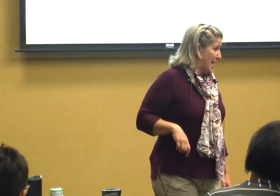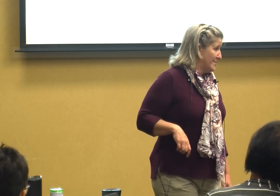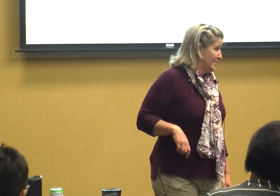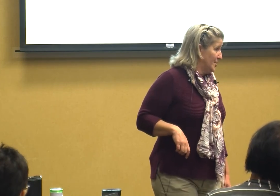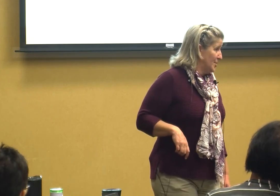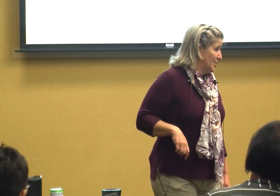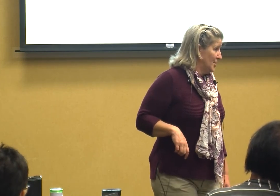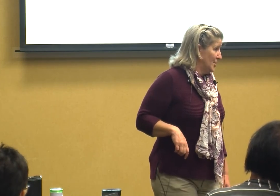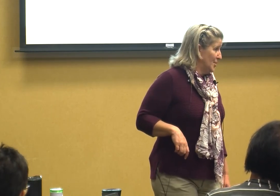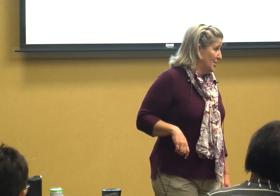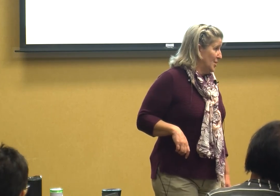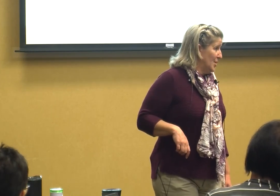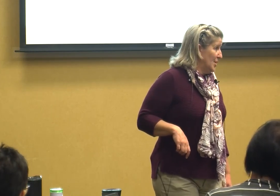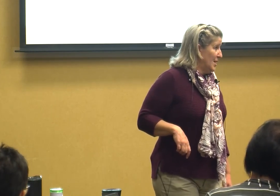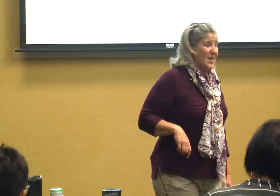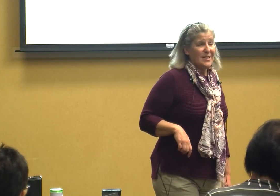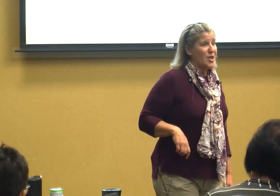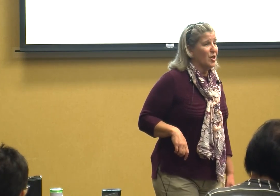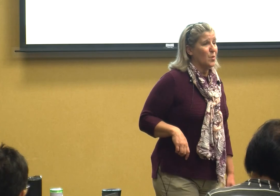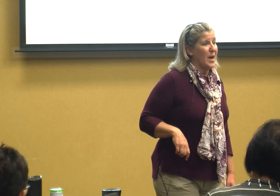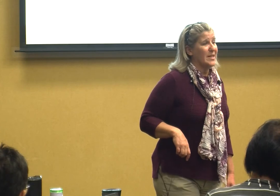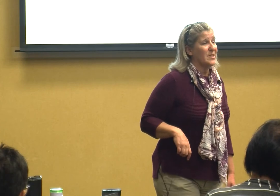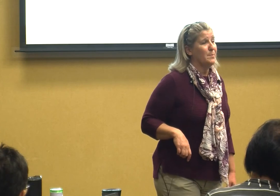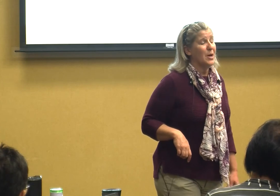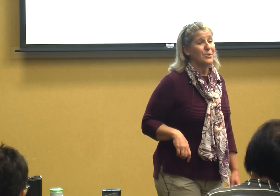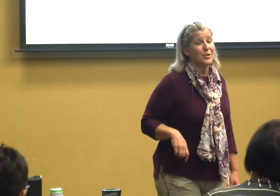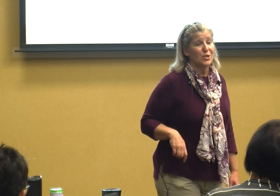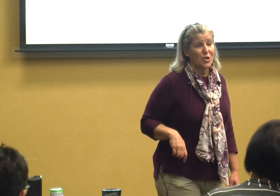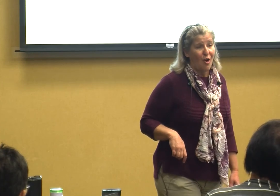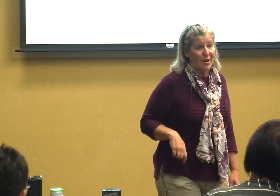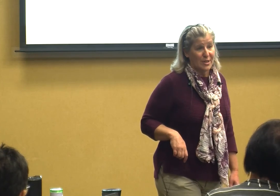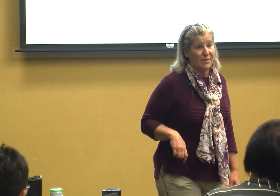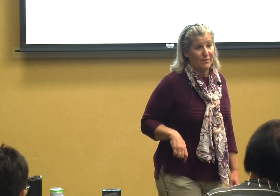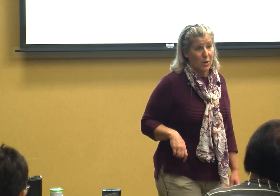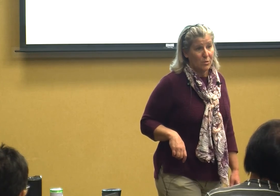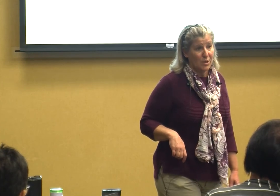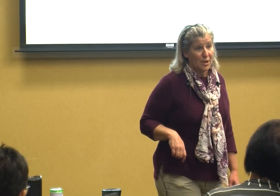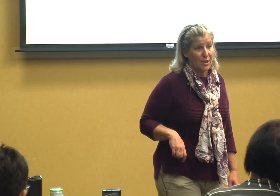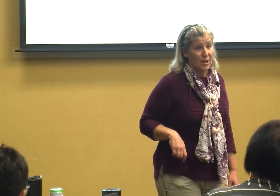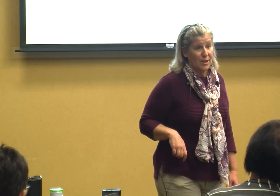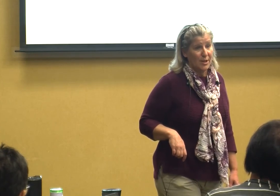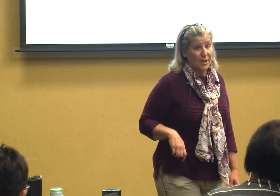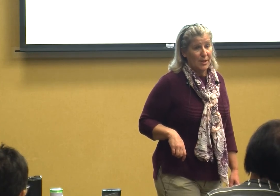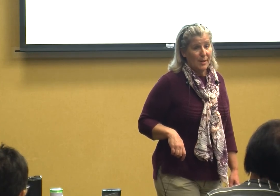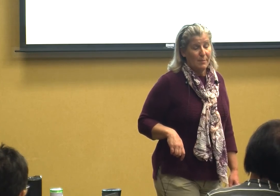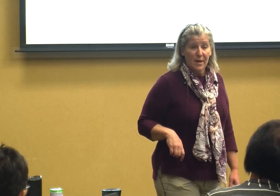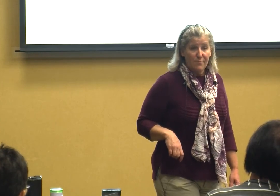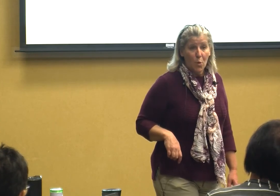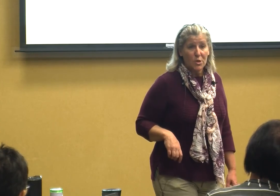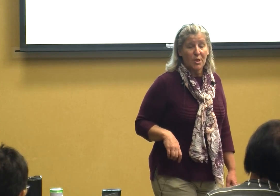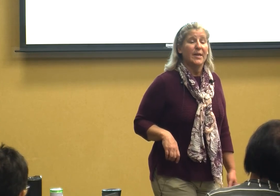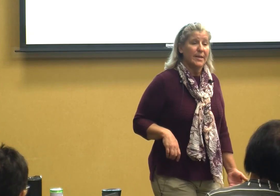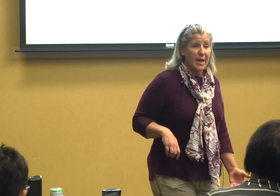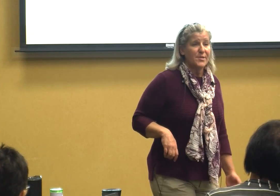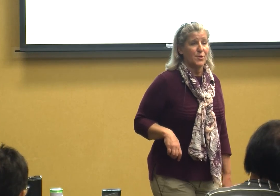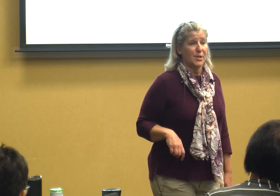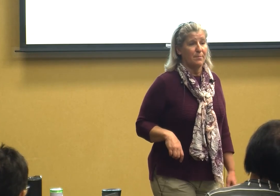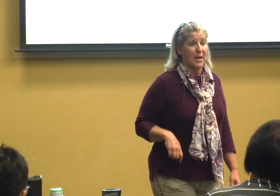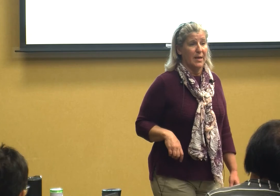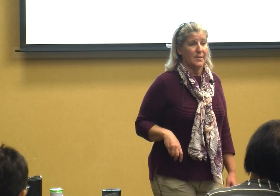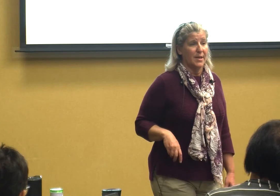that's not the way it's supposed to start folks but unfortunately it does for some kids and